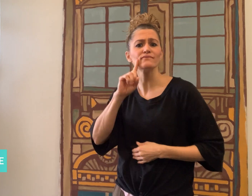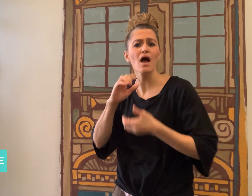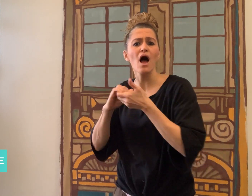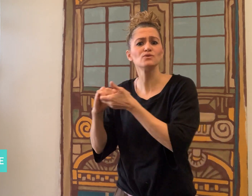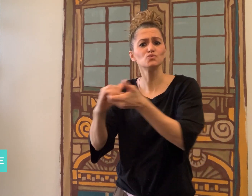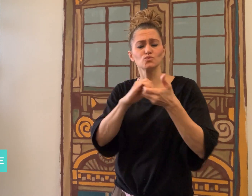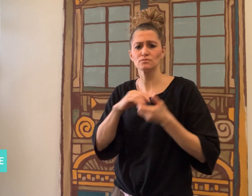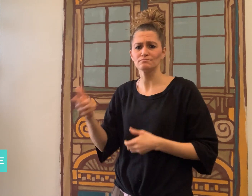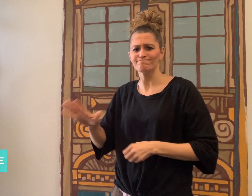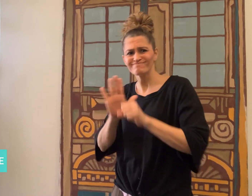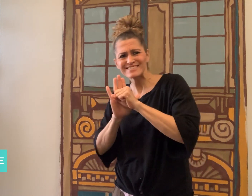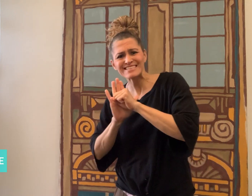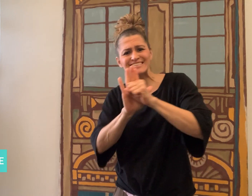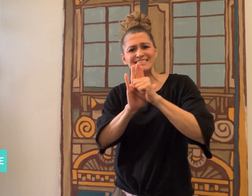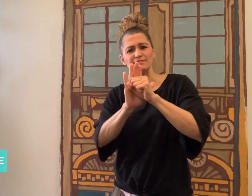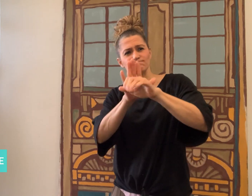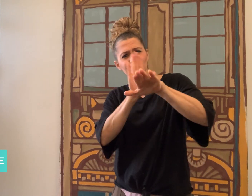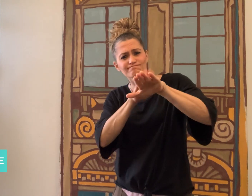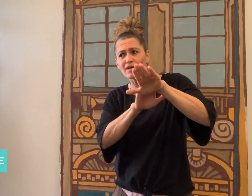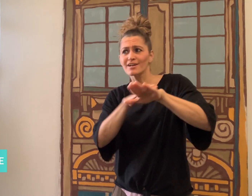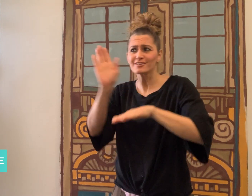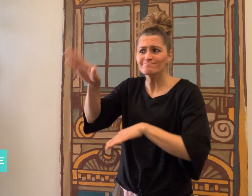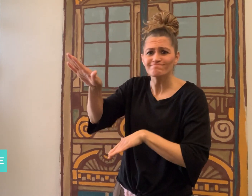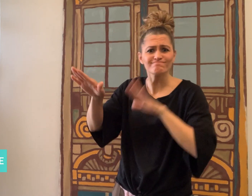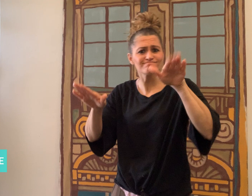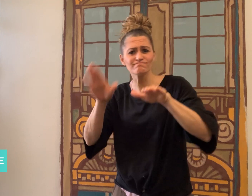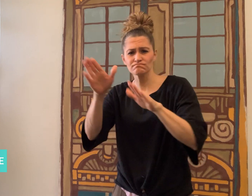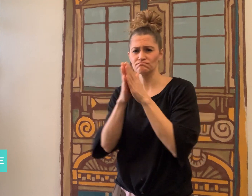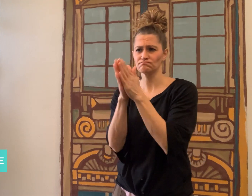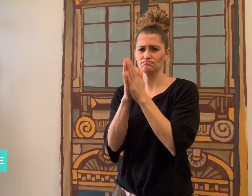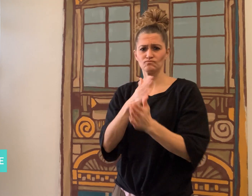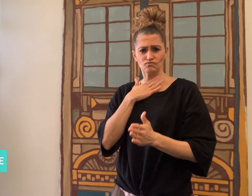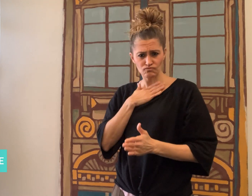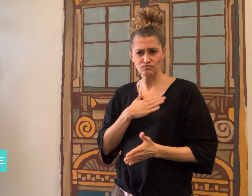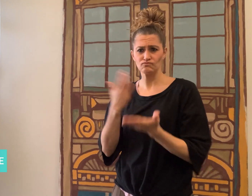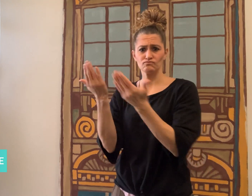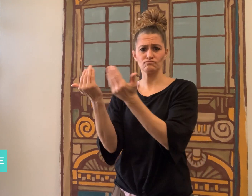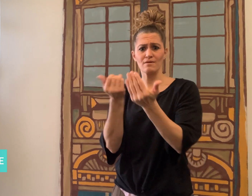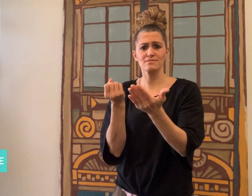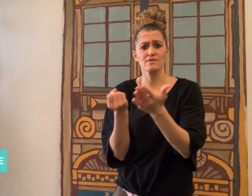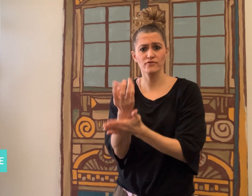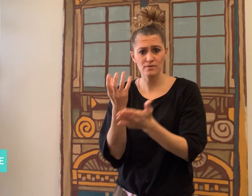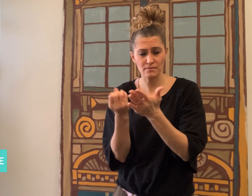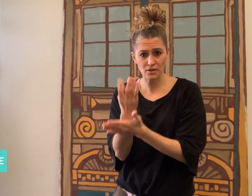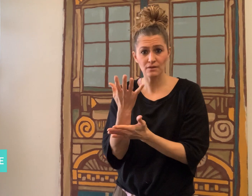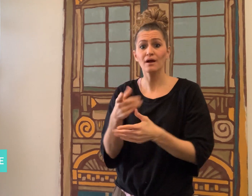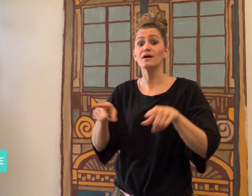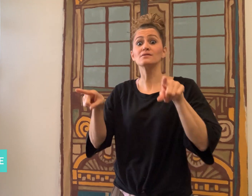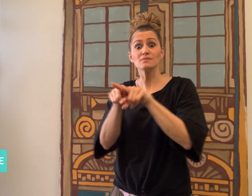There were also more subtitles and live